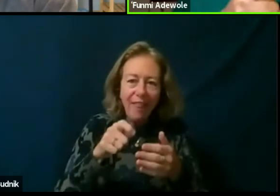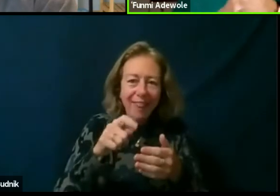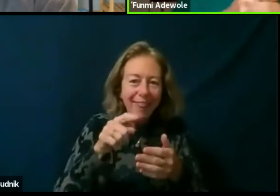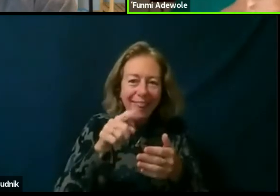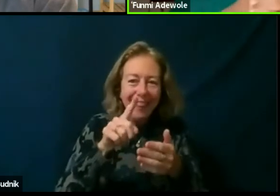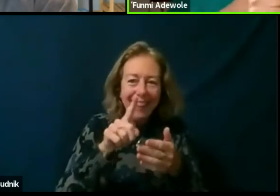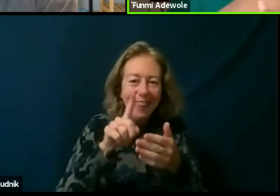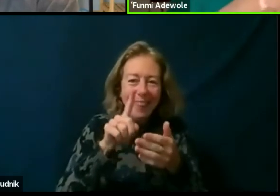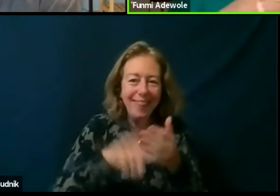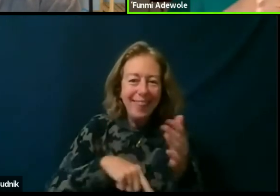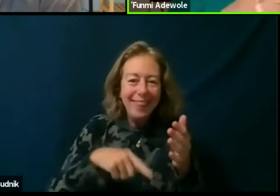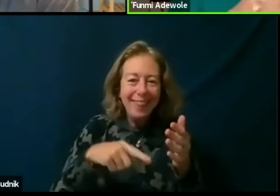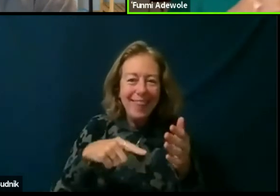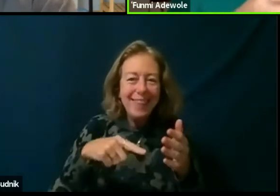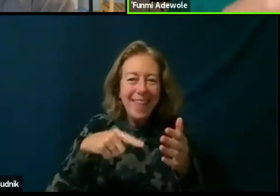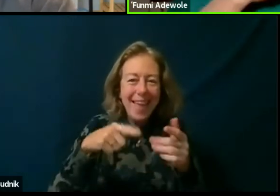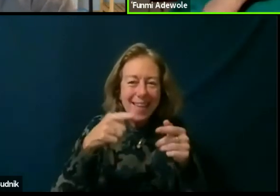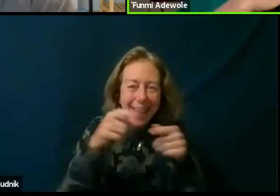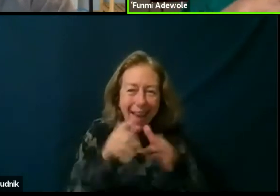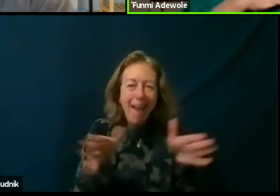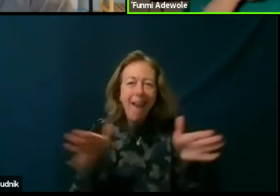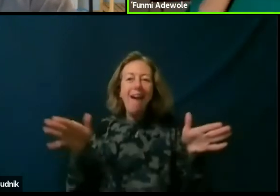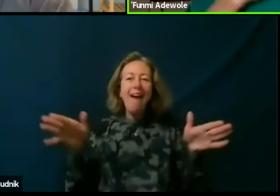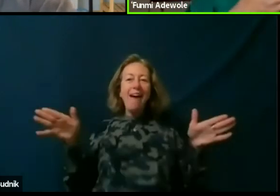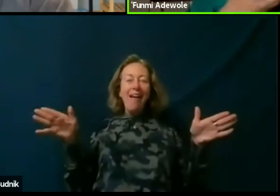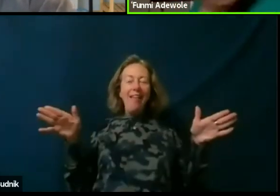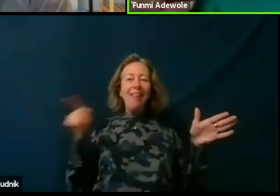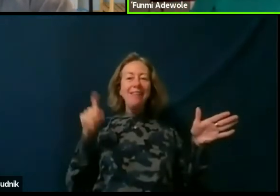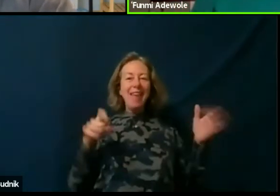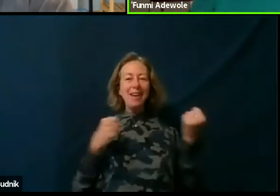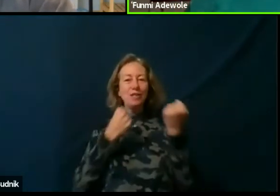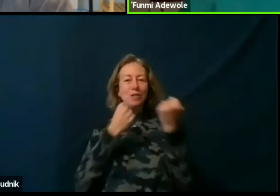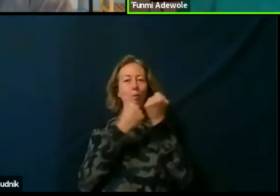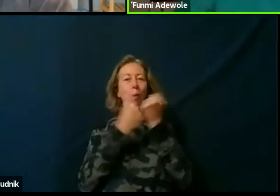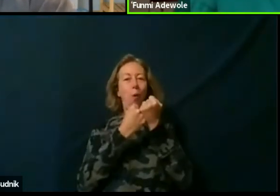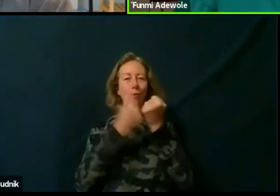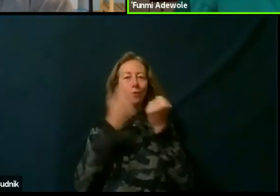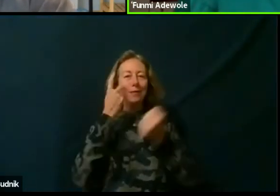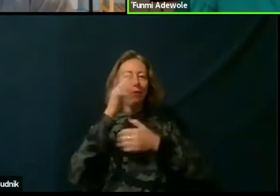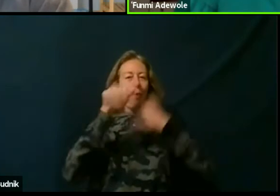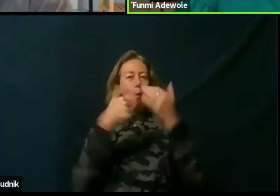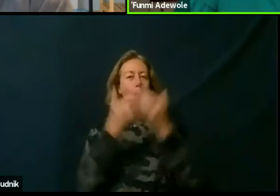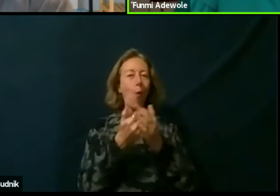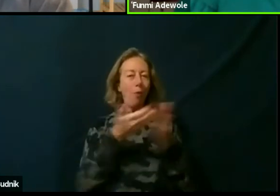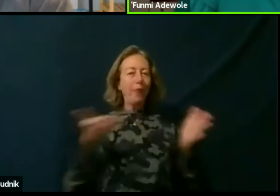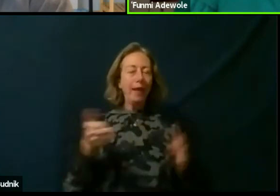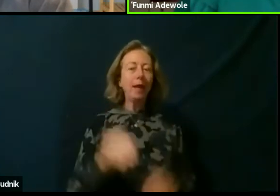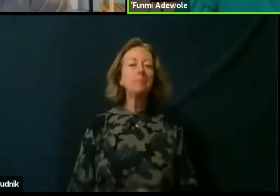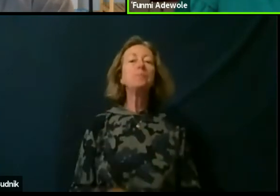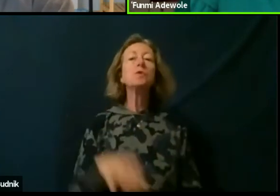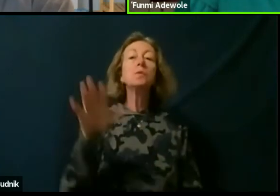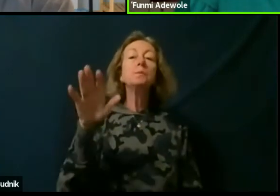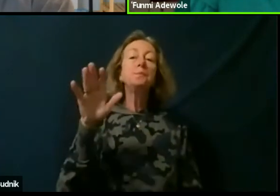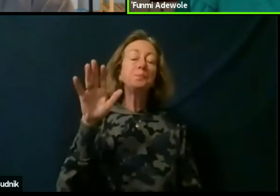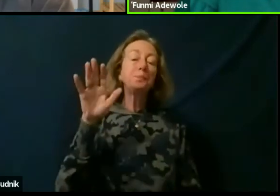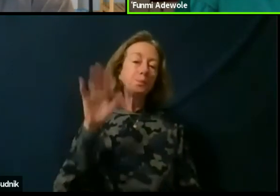they need the support to come back and see. So those are what I think are skills,